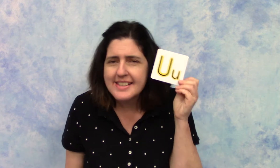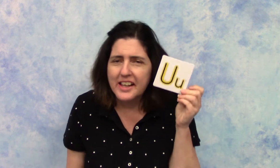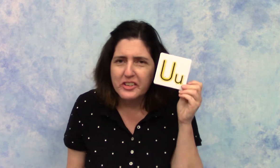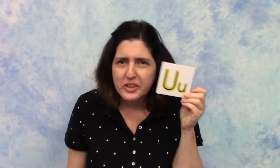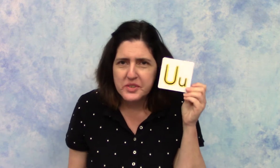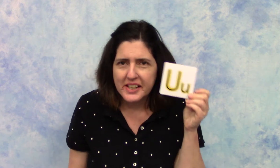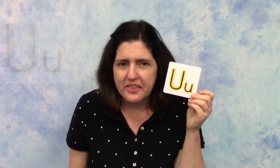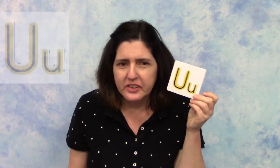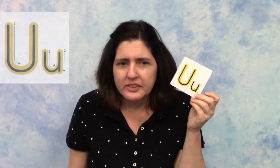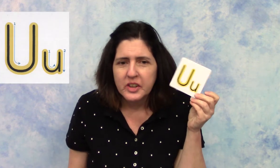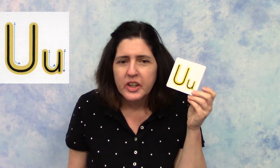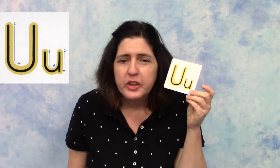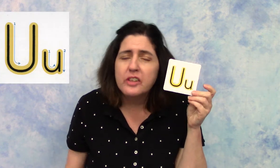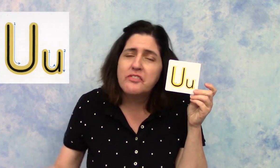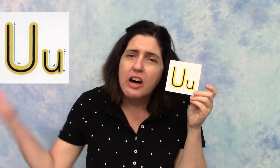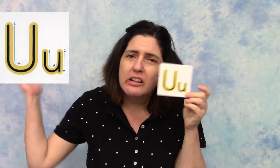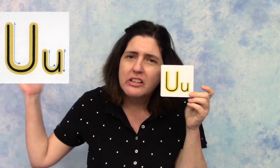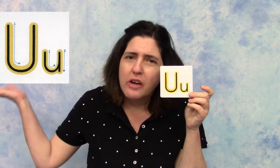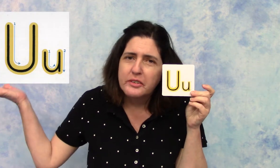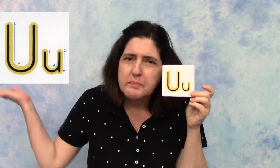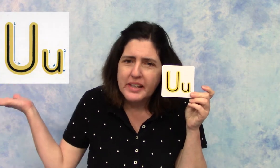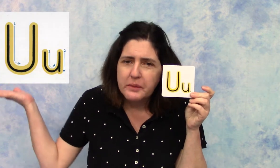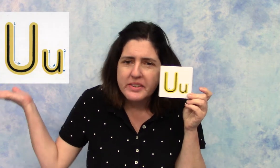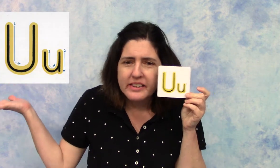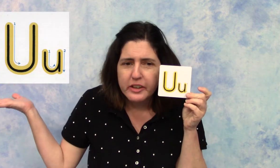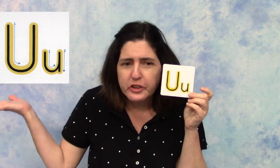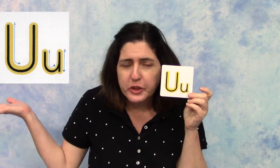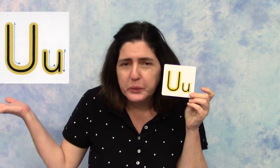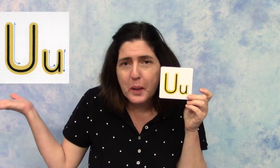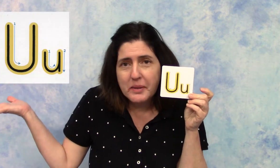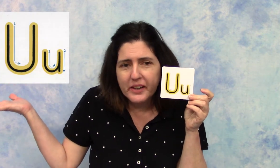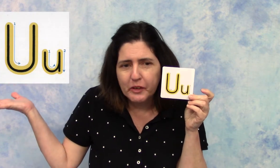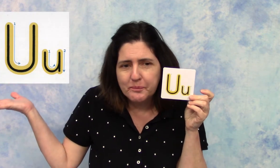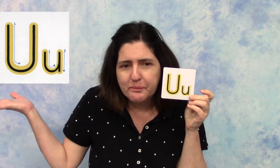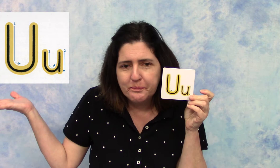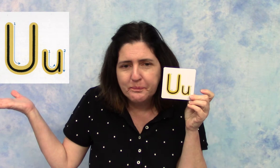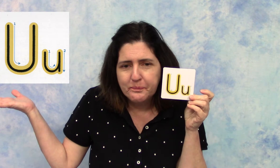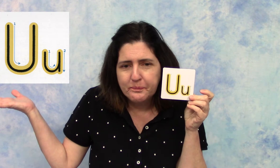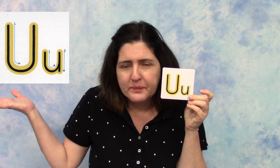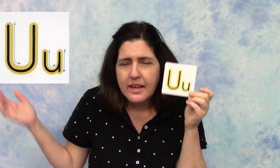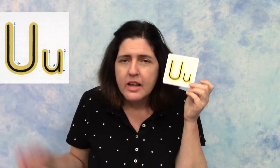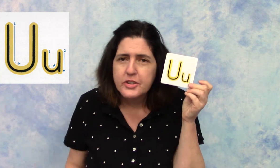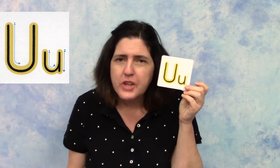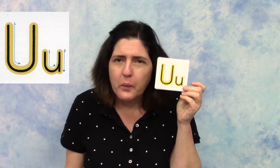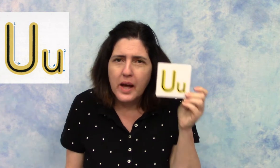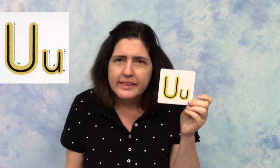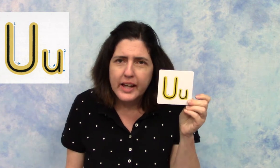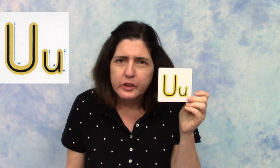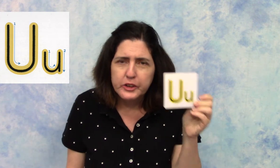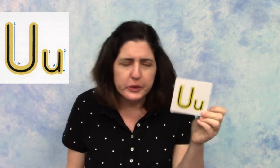letter "U". Together you can follow along with me with the letter "U" up here. So a letter "U",